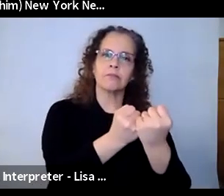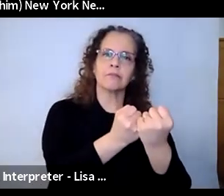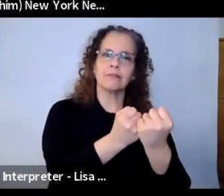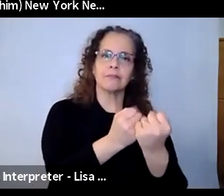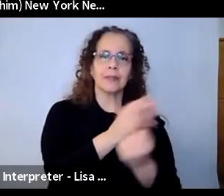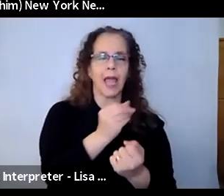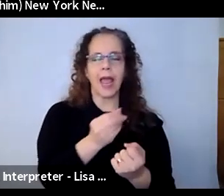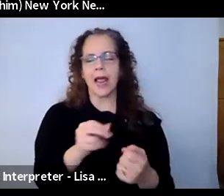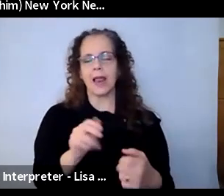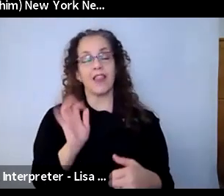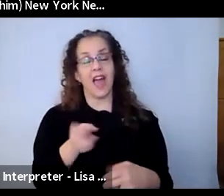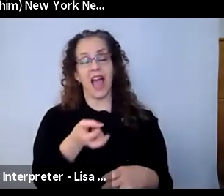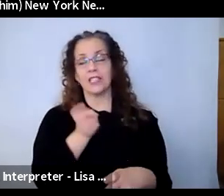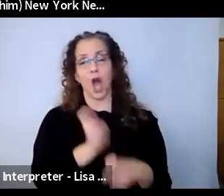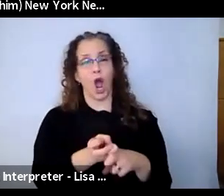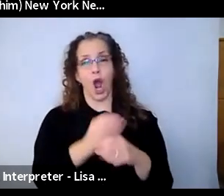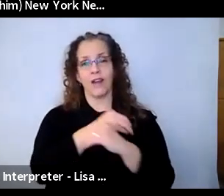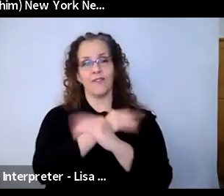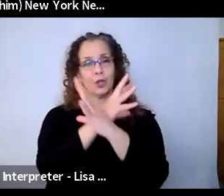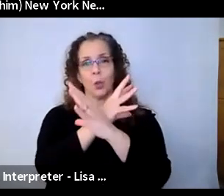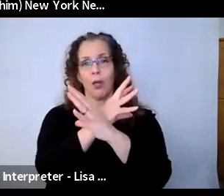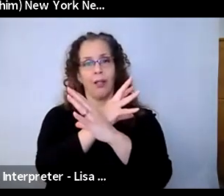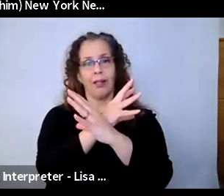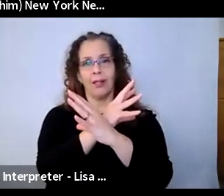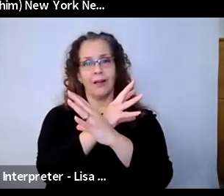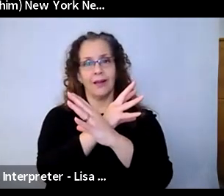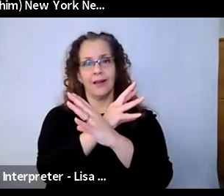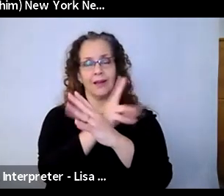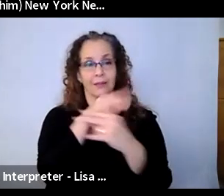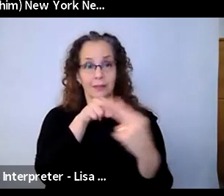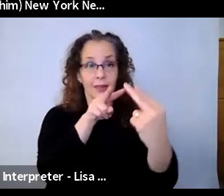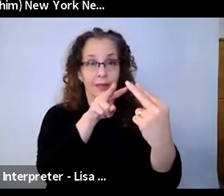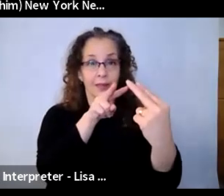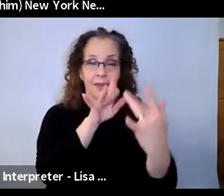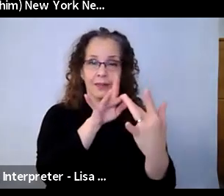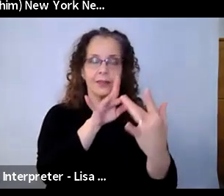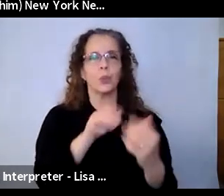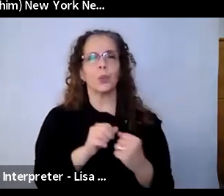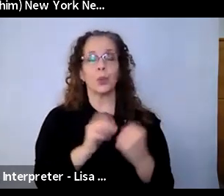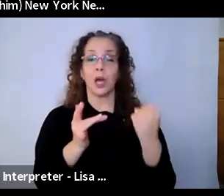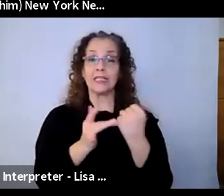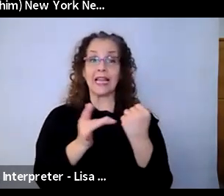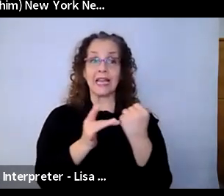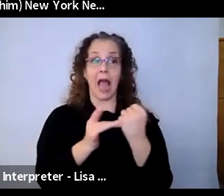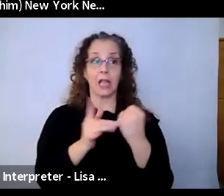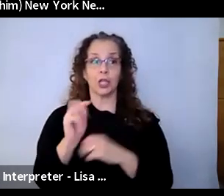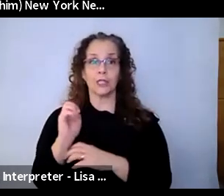this. So I think I'd just say, like, technology as a tool moving forward is something I'm really excited about, but